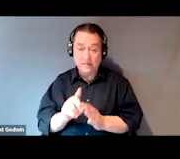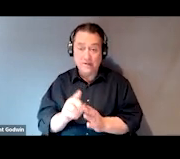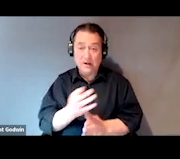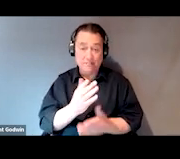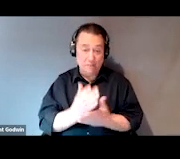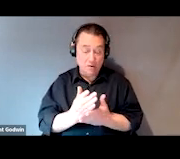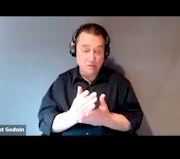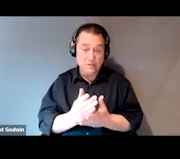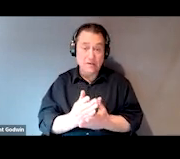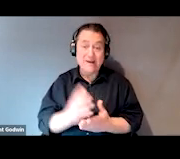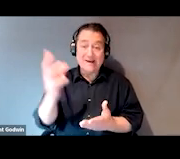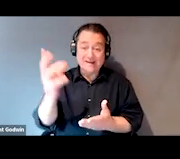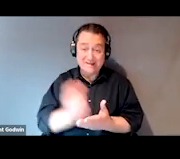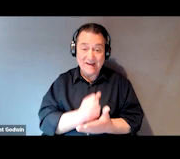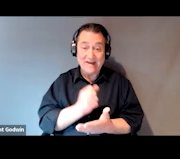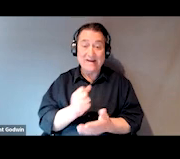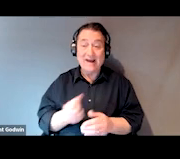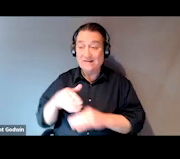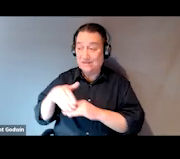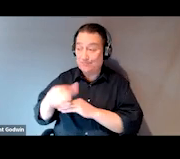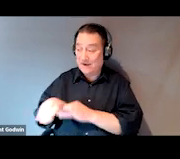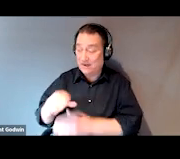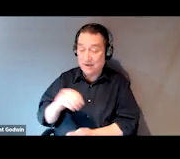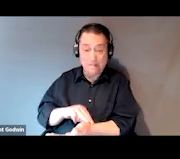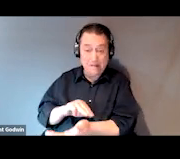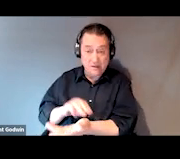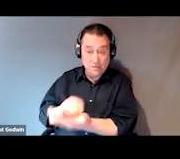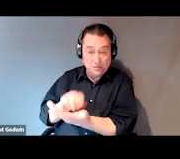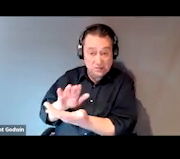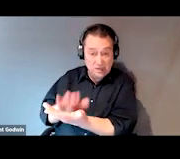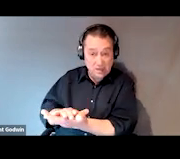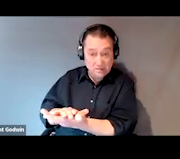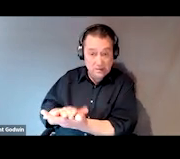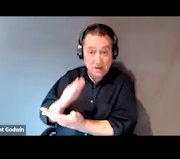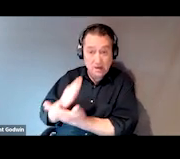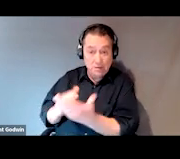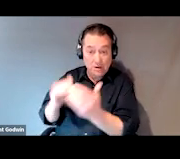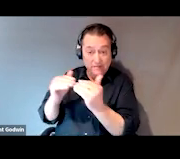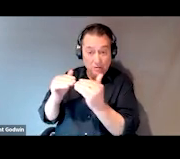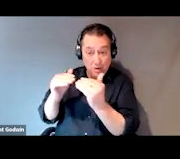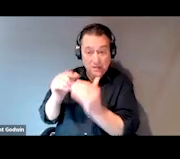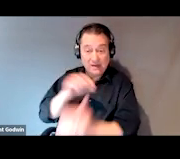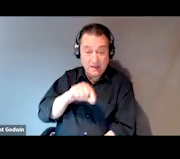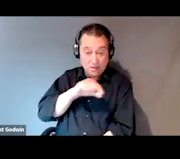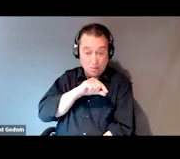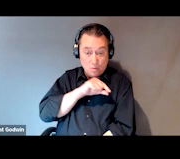and submitting medical documentation as a part of equality and complete SOAR assisted application.